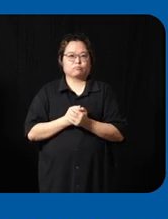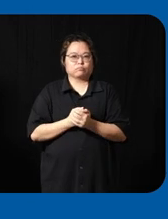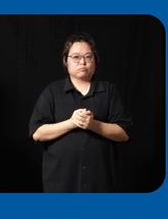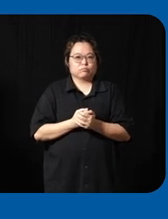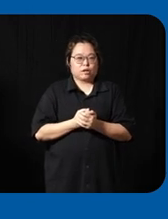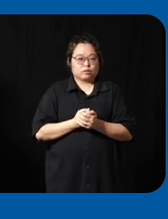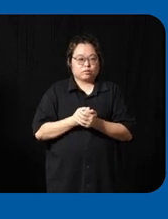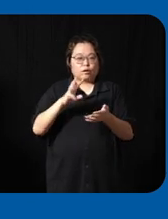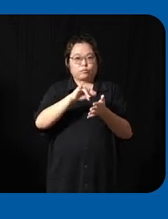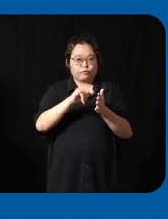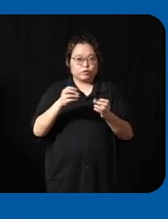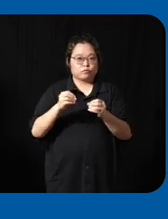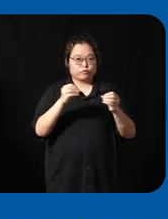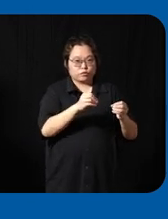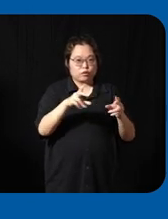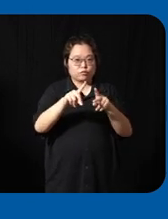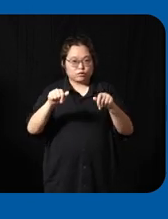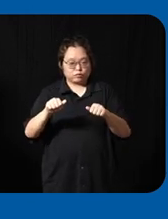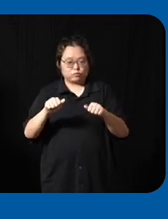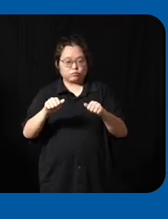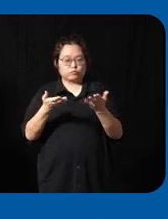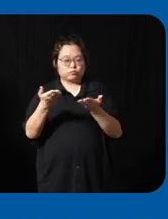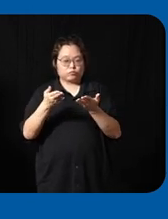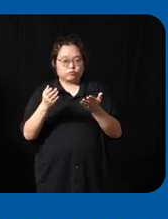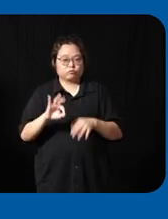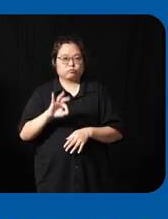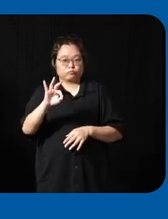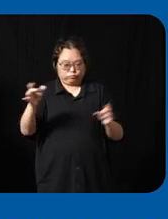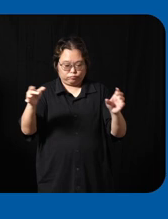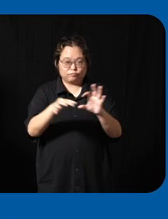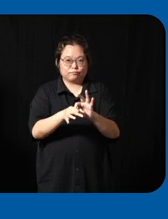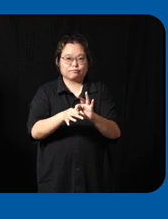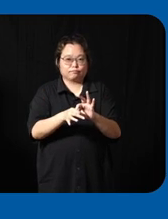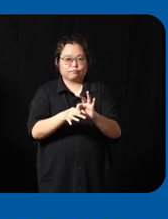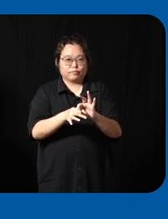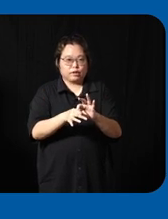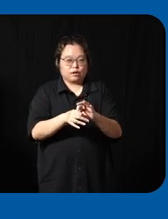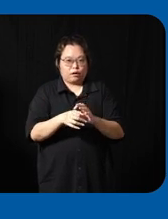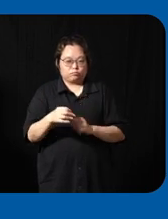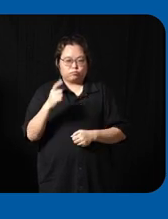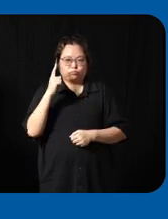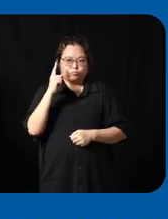organization or a disability service provider uh to identify a specific client and the students